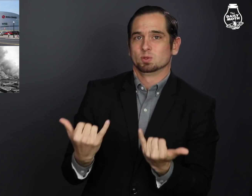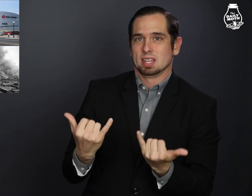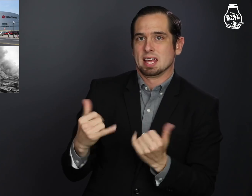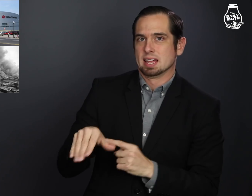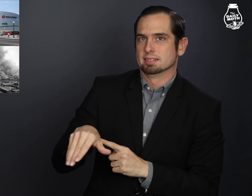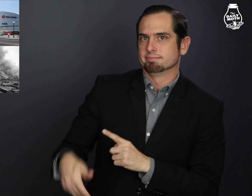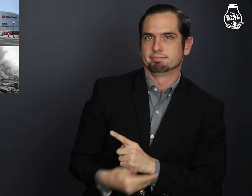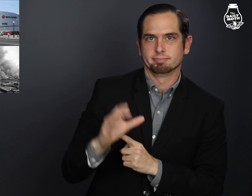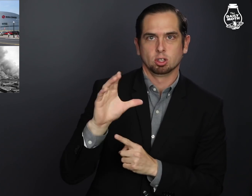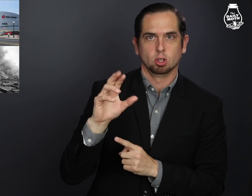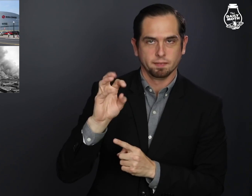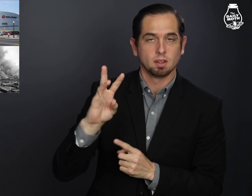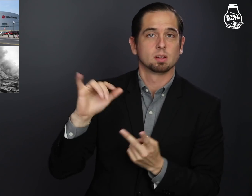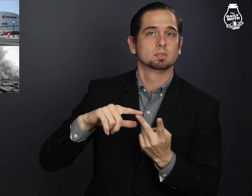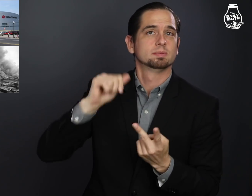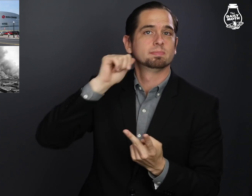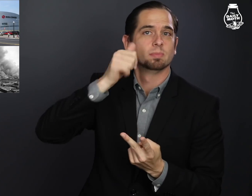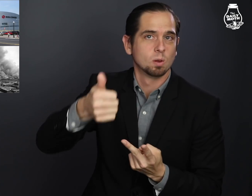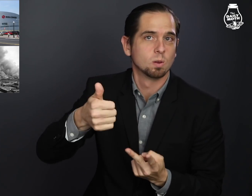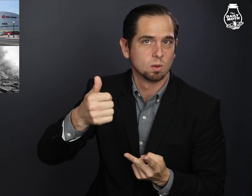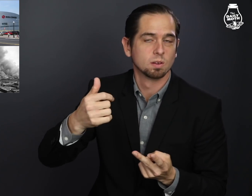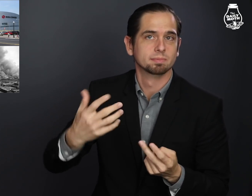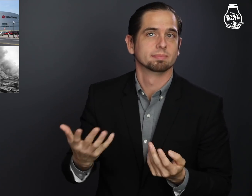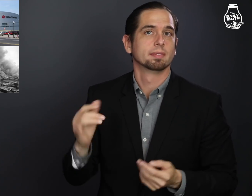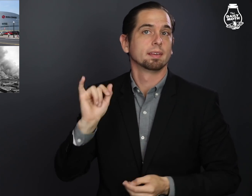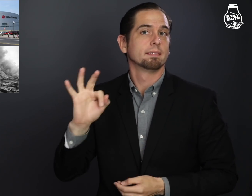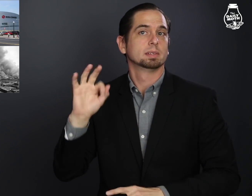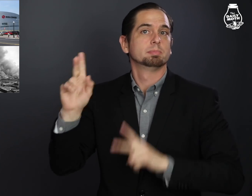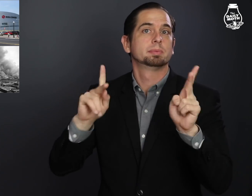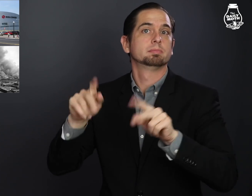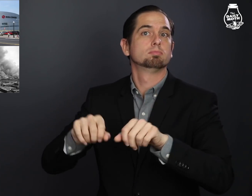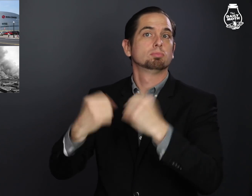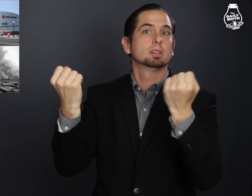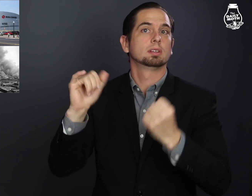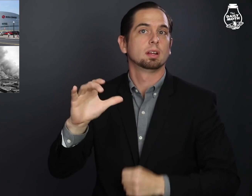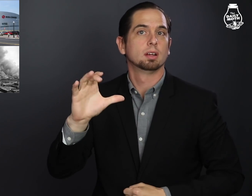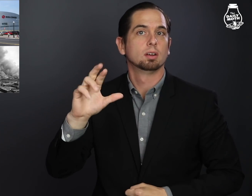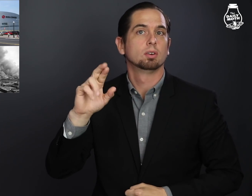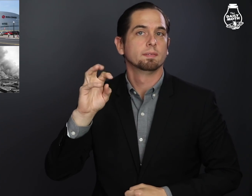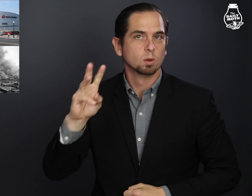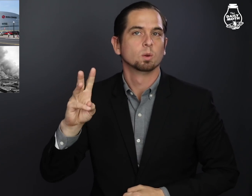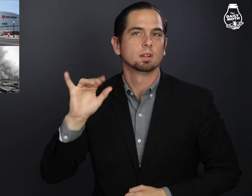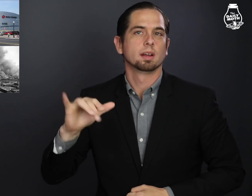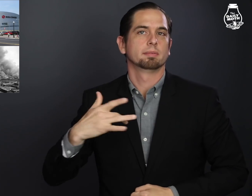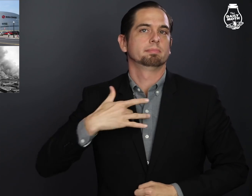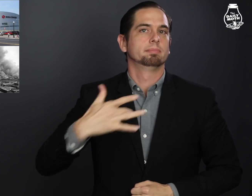be in place today and tomorrow. If people break the curfew,